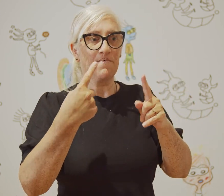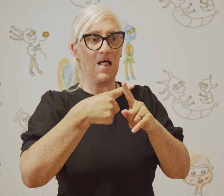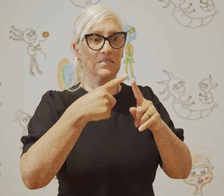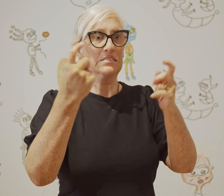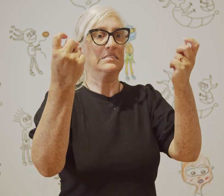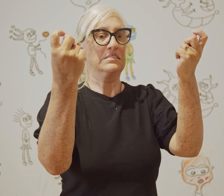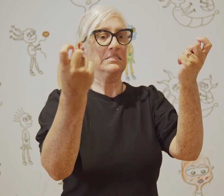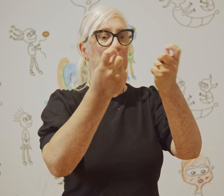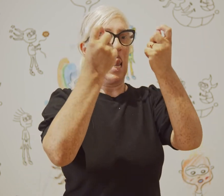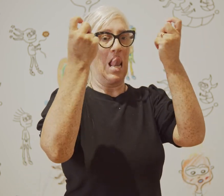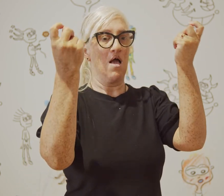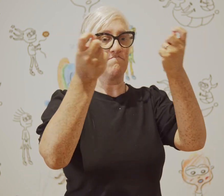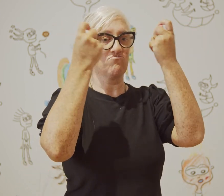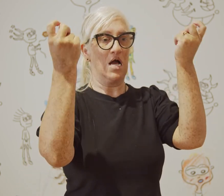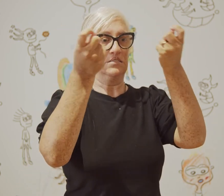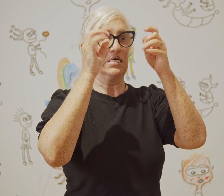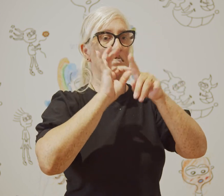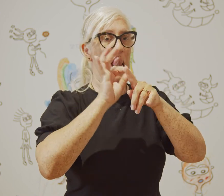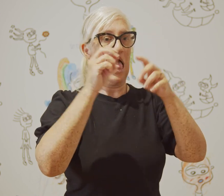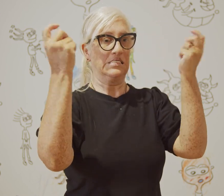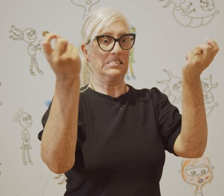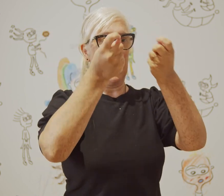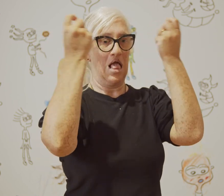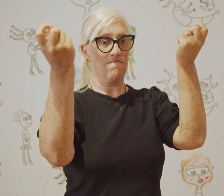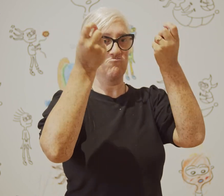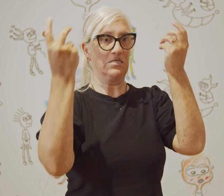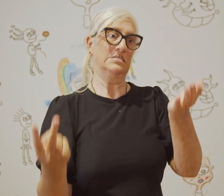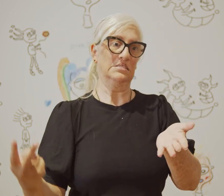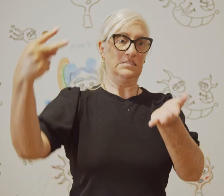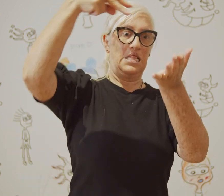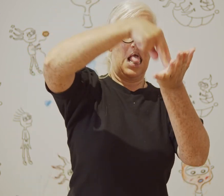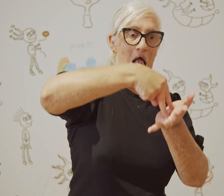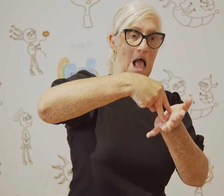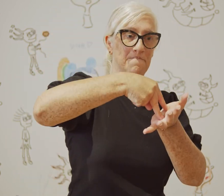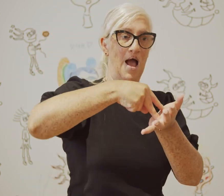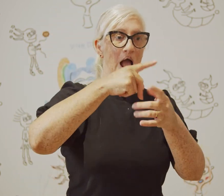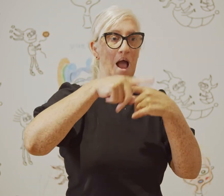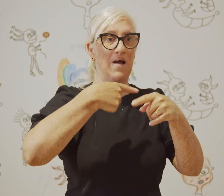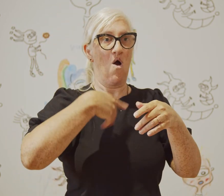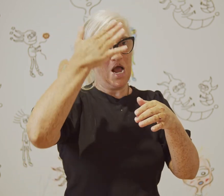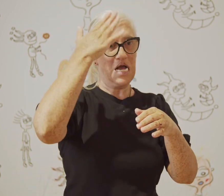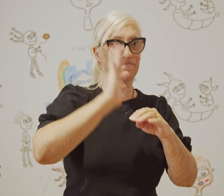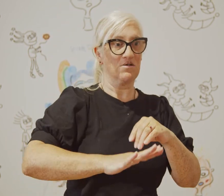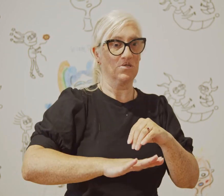They are celebratory colours that show that I was not defeated by what occurred there. Rather, I overcame them.